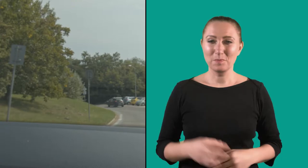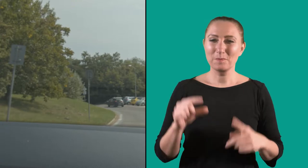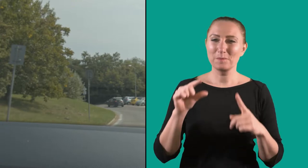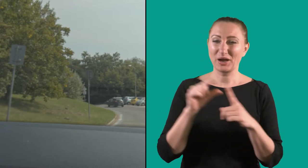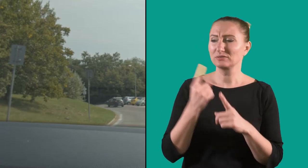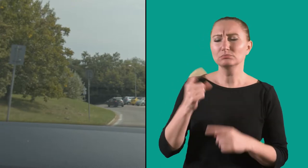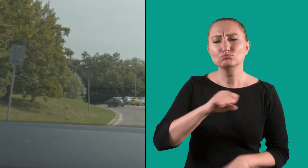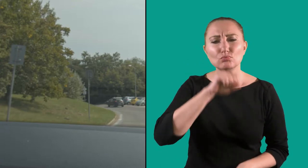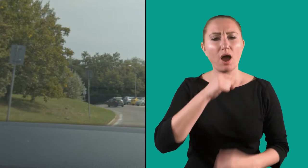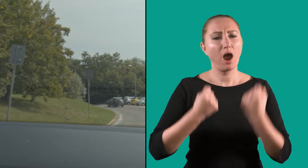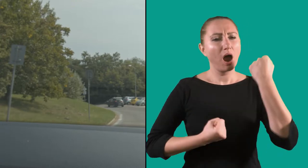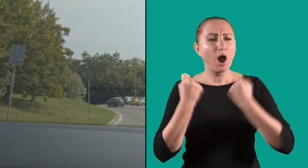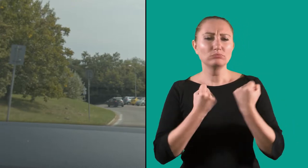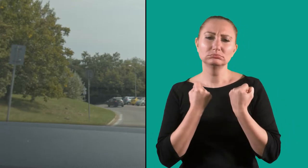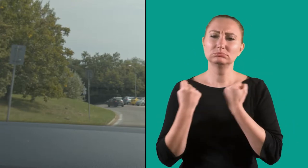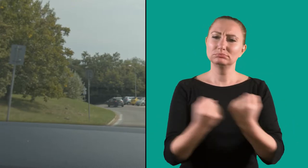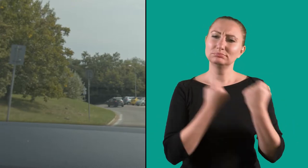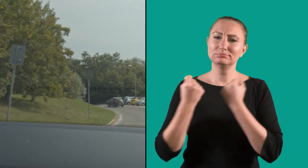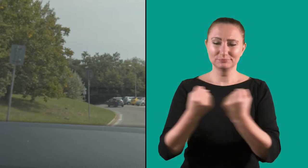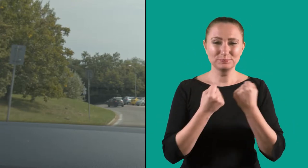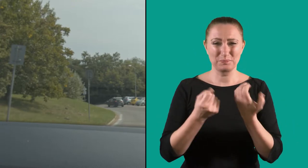Patrik enjoys working with a car.